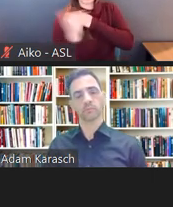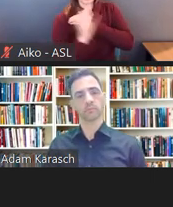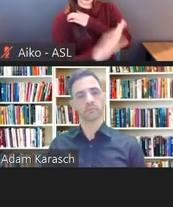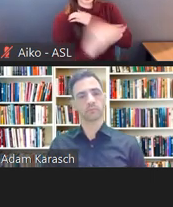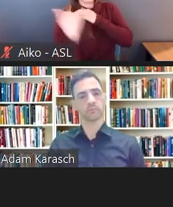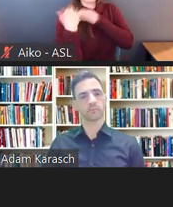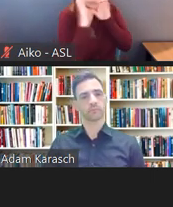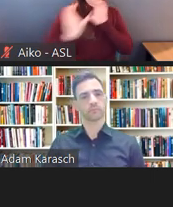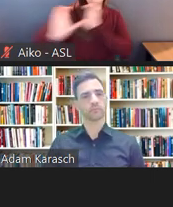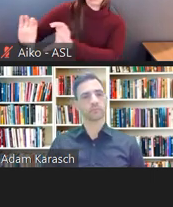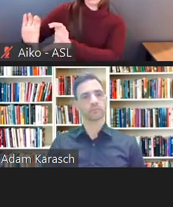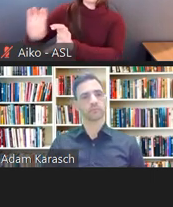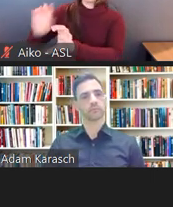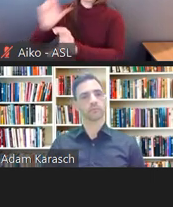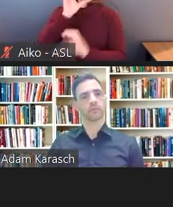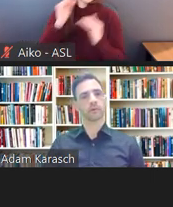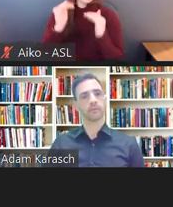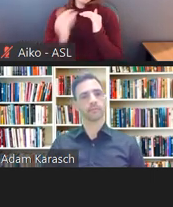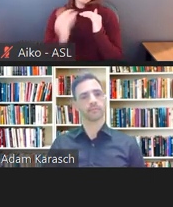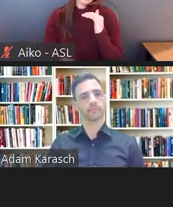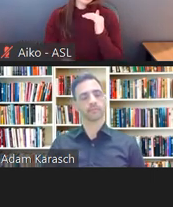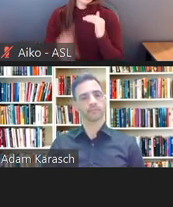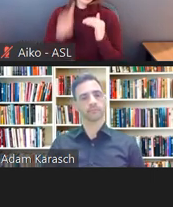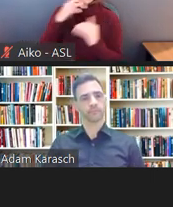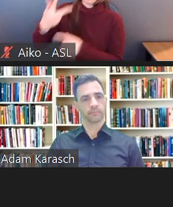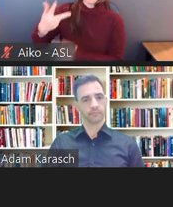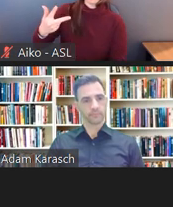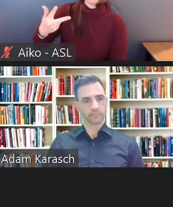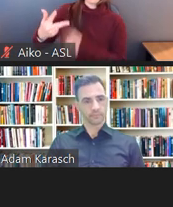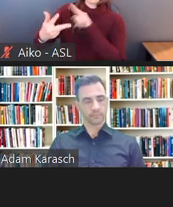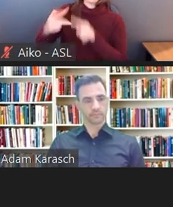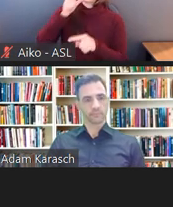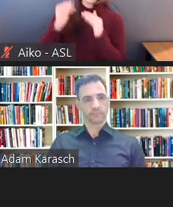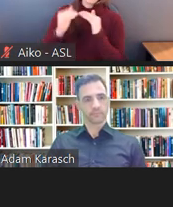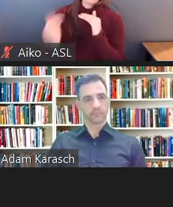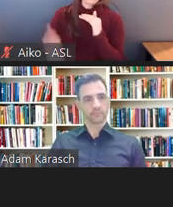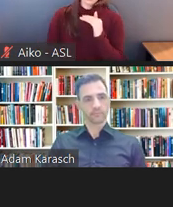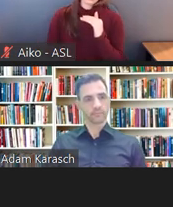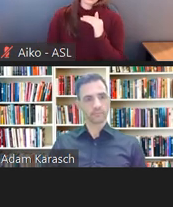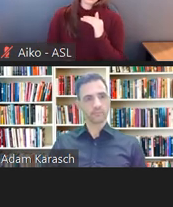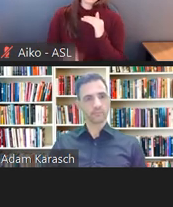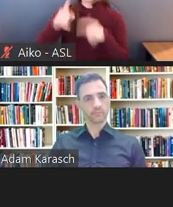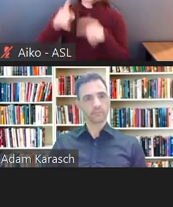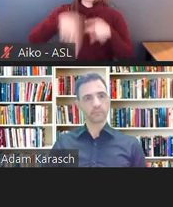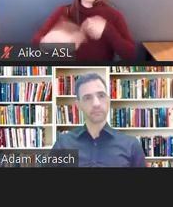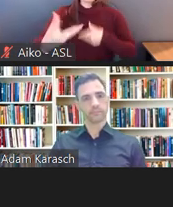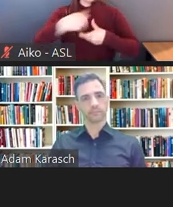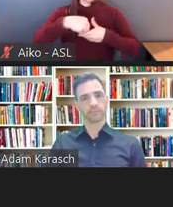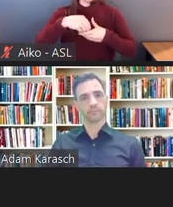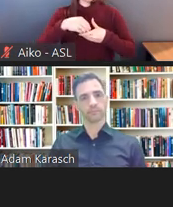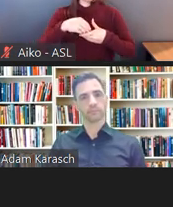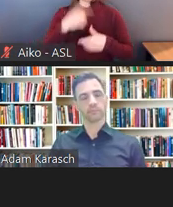That's not fair to those employees. That's not a factor. The fairness to the other employees